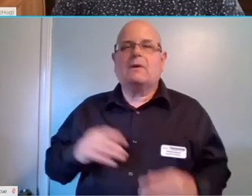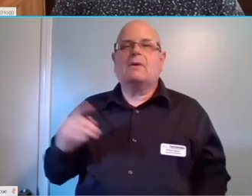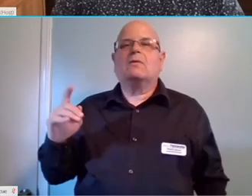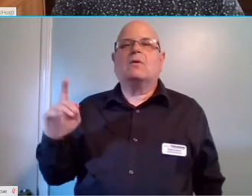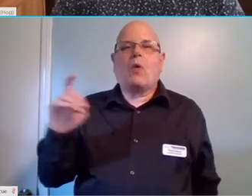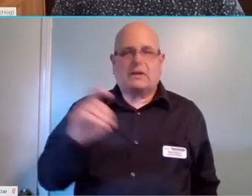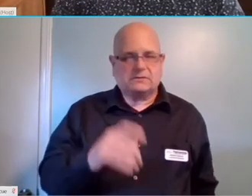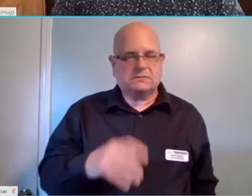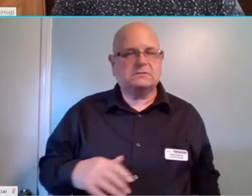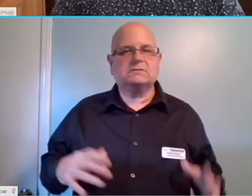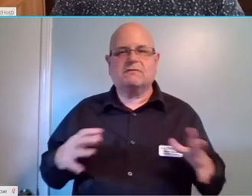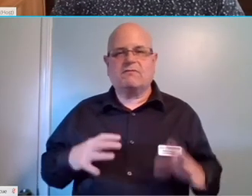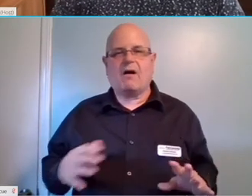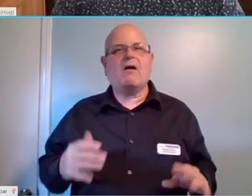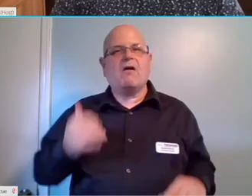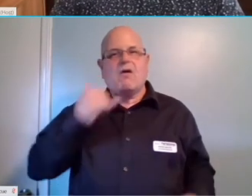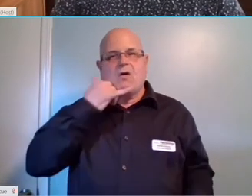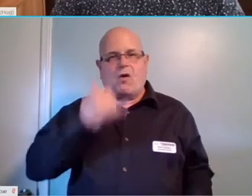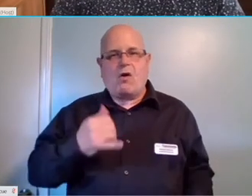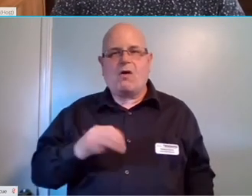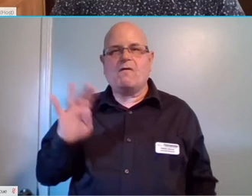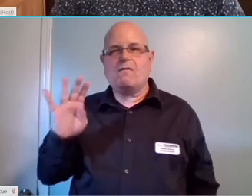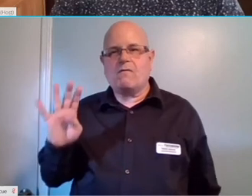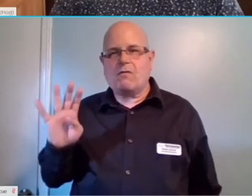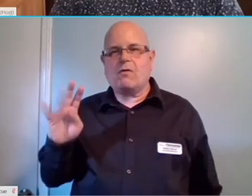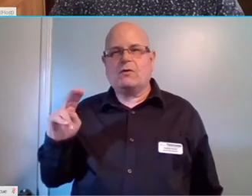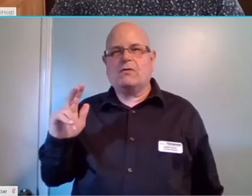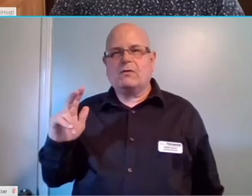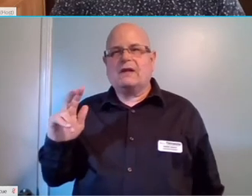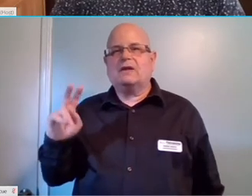You can send those calls to (423)298‑2489.